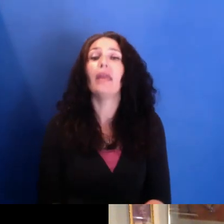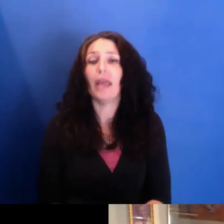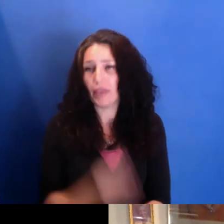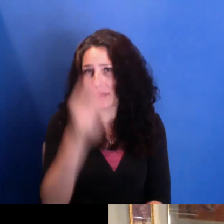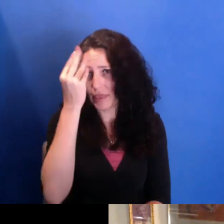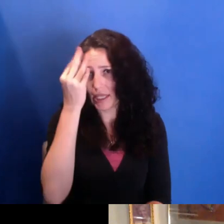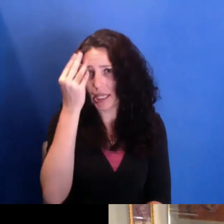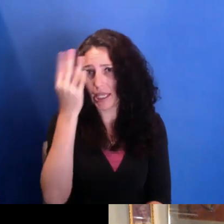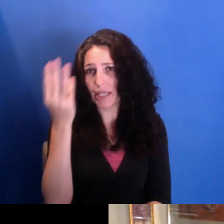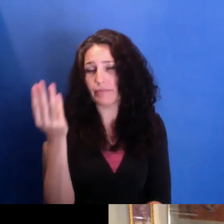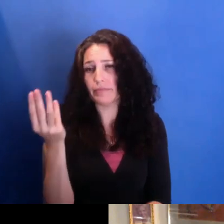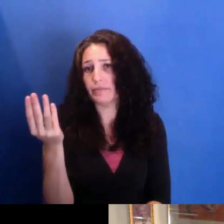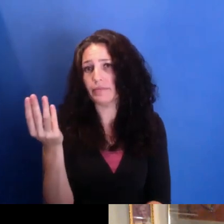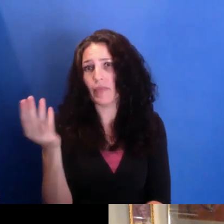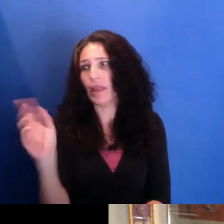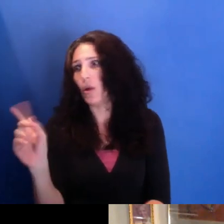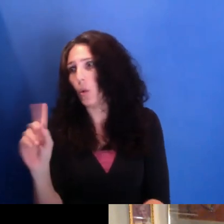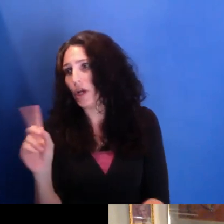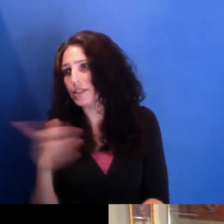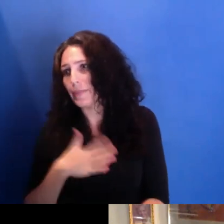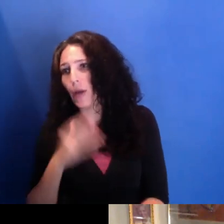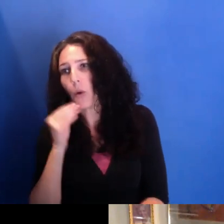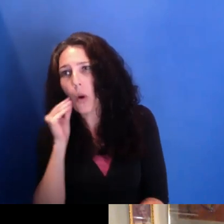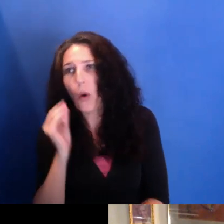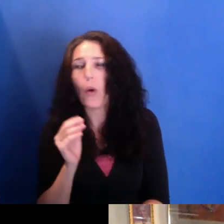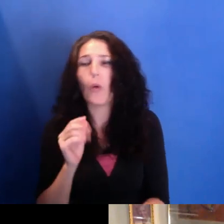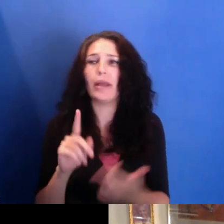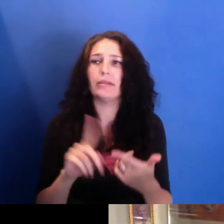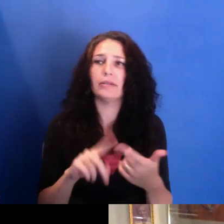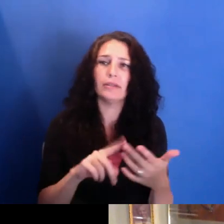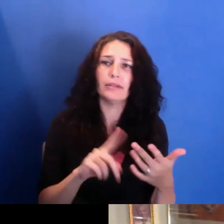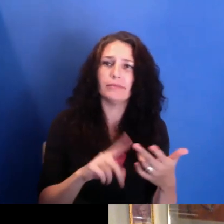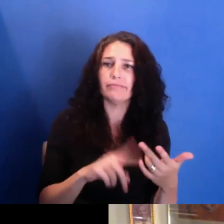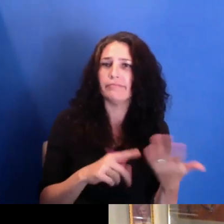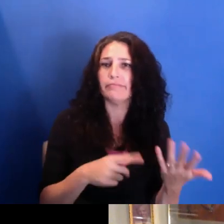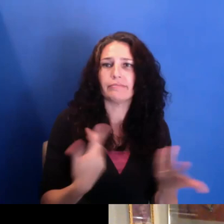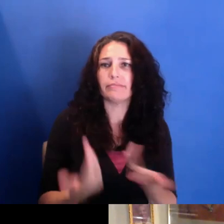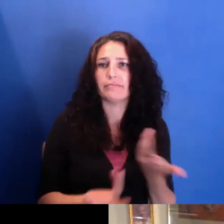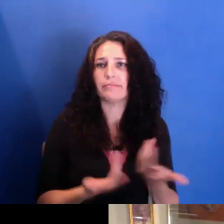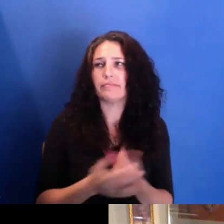you know, where my home is and about this home that I-- just giving myself an opportunity